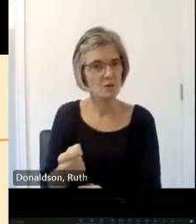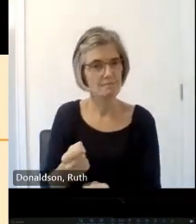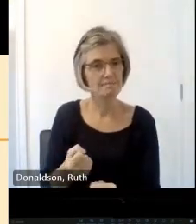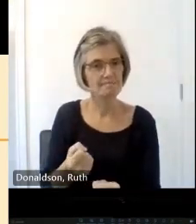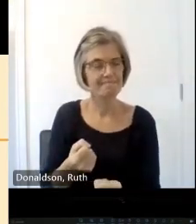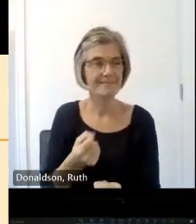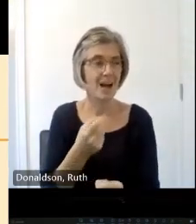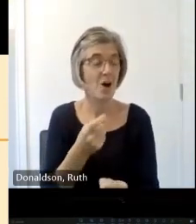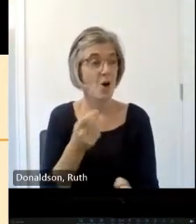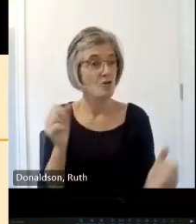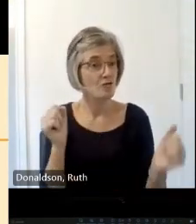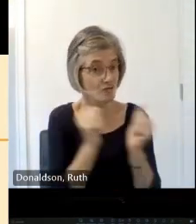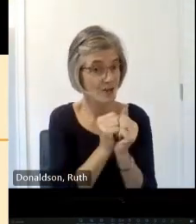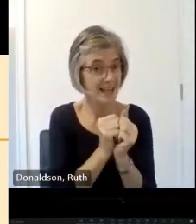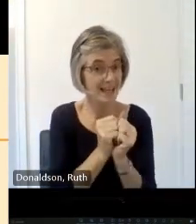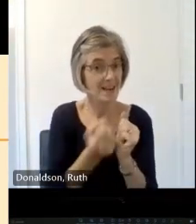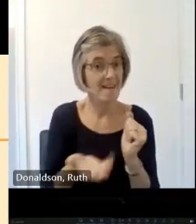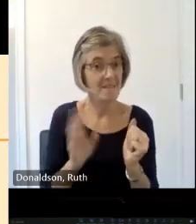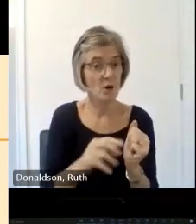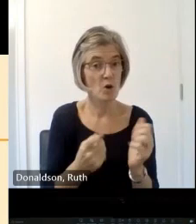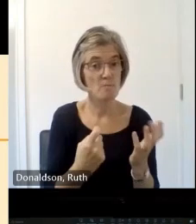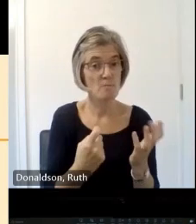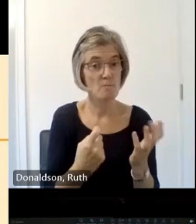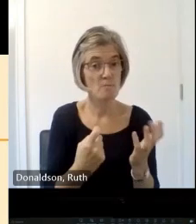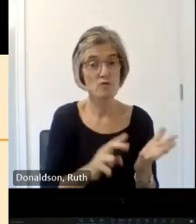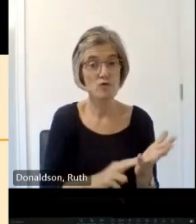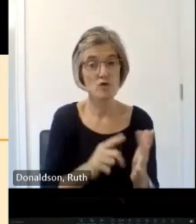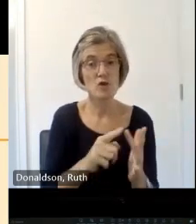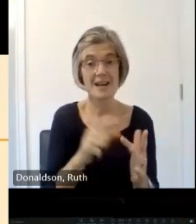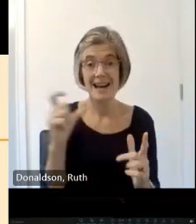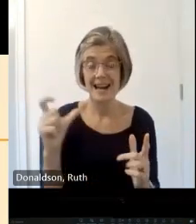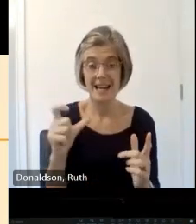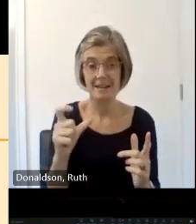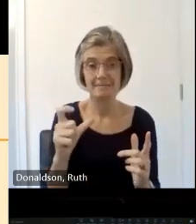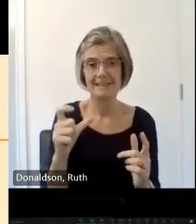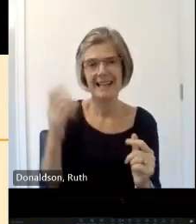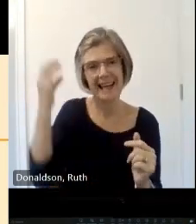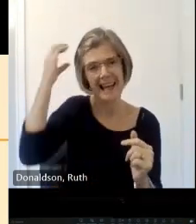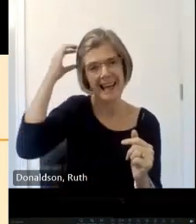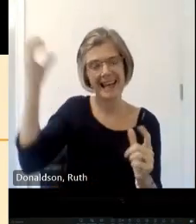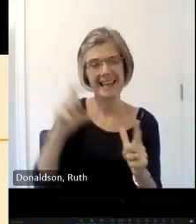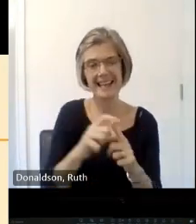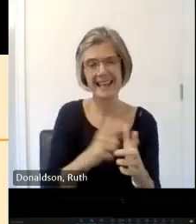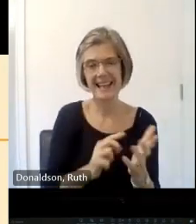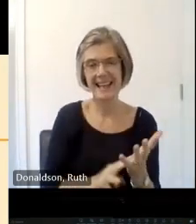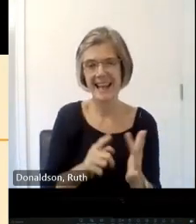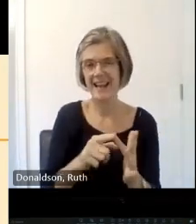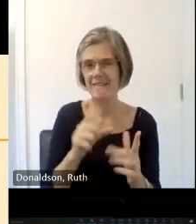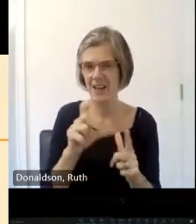the first had grown up in the English Court um which was heavily angl Norman influence where did